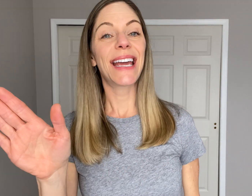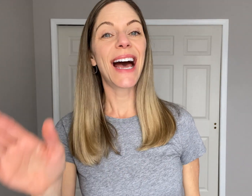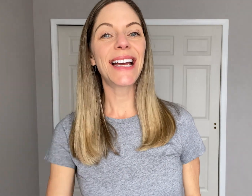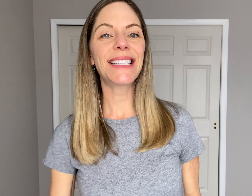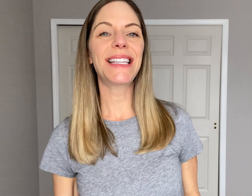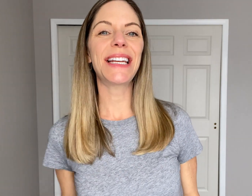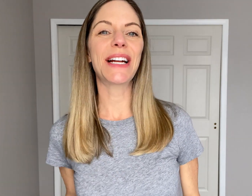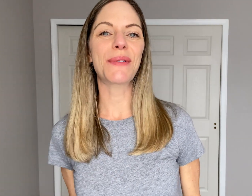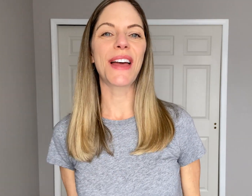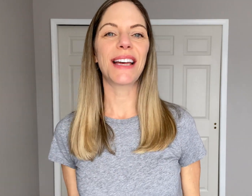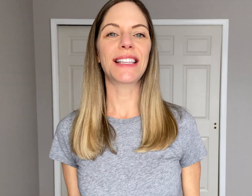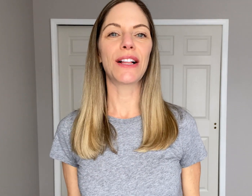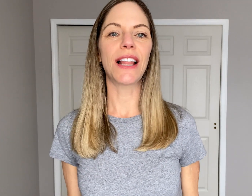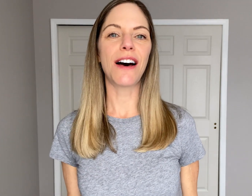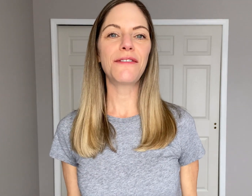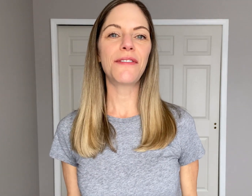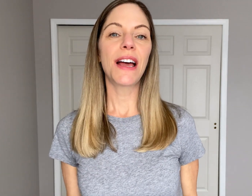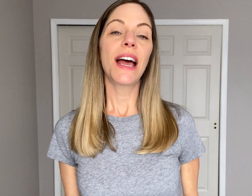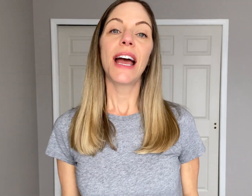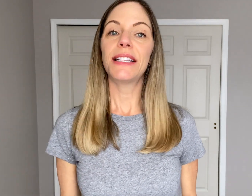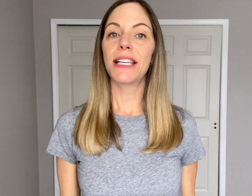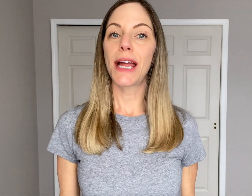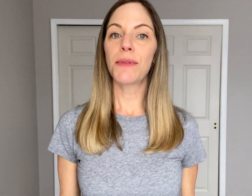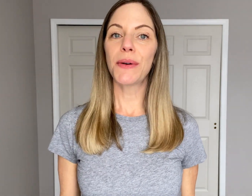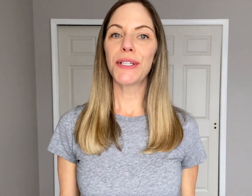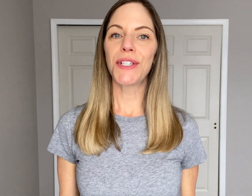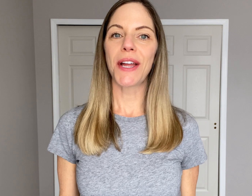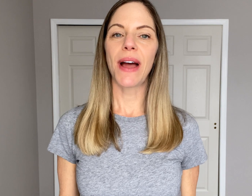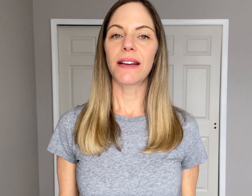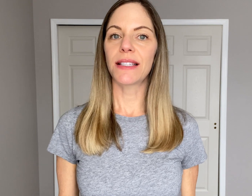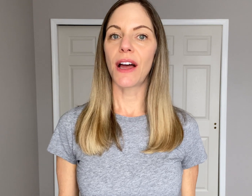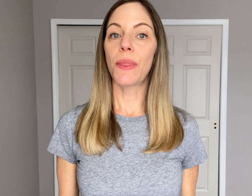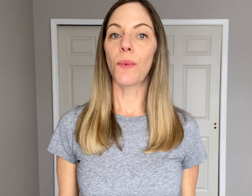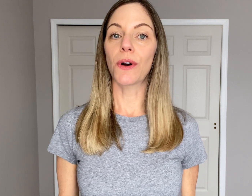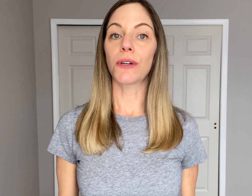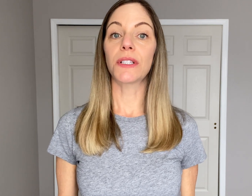Hey guys, Dana here with ASL LOVE and today I'm going to show you how to sign the words: